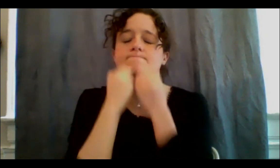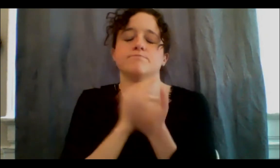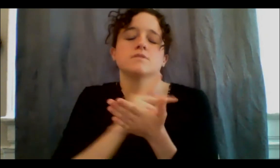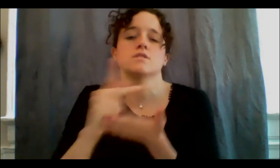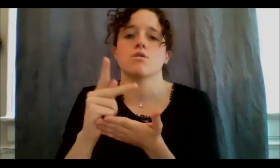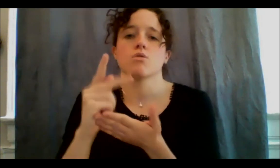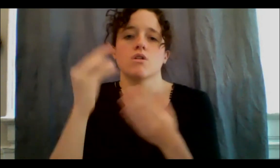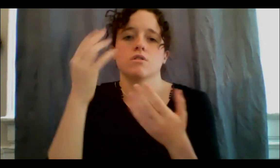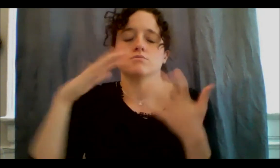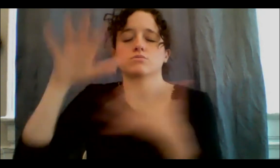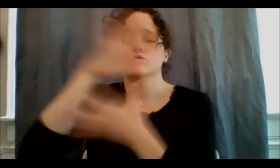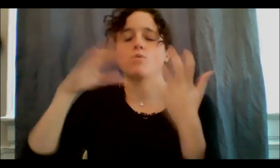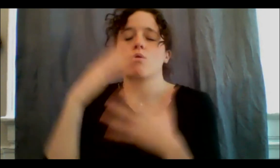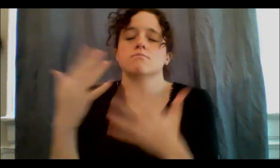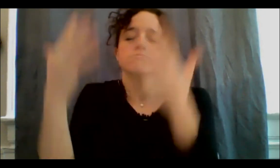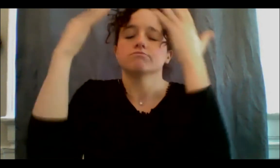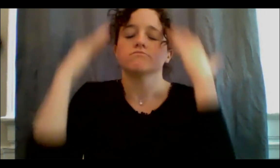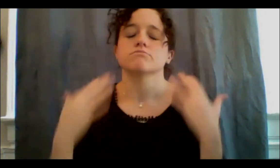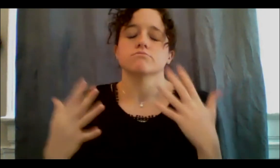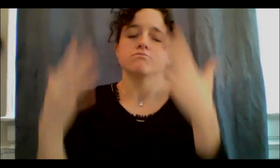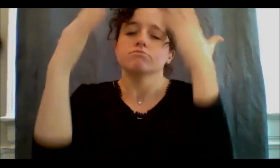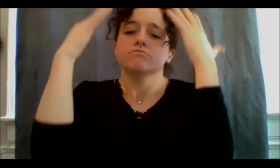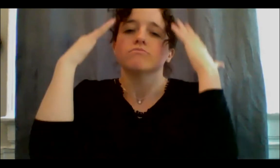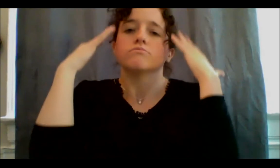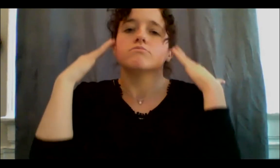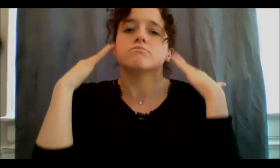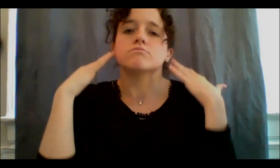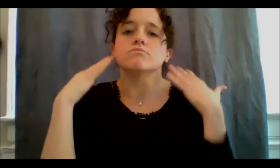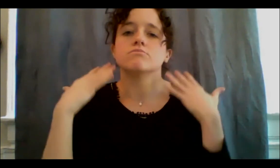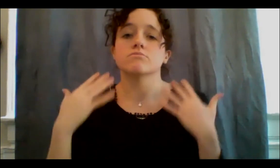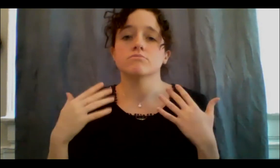bringing the best possibility of myself to you right now, and that is the very